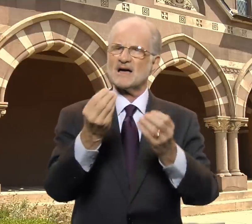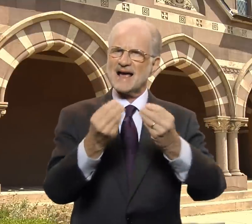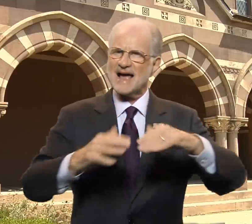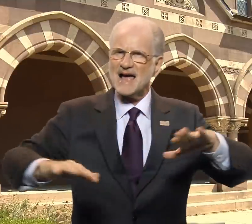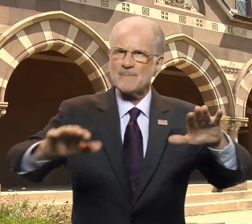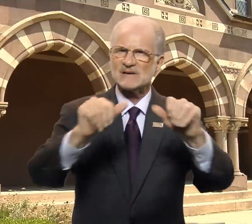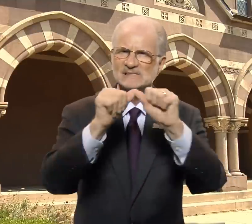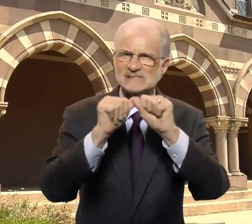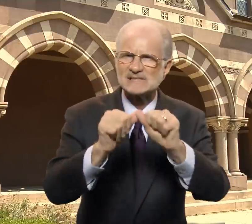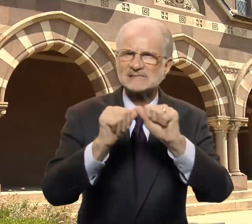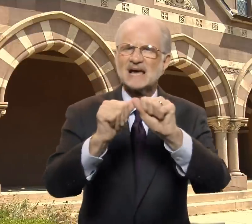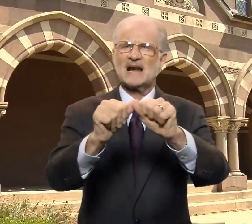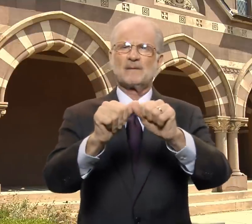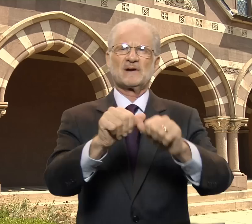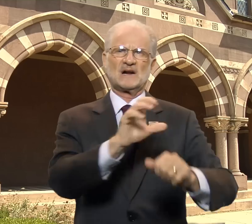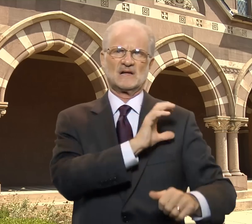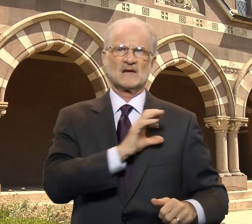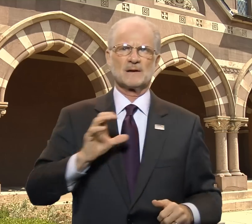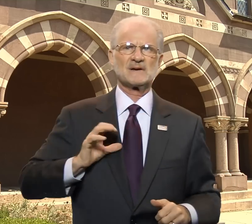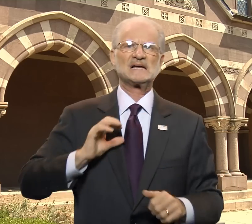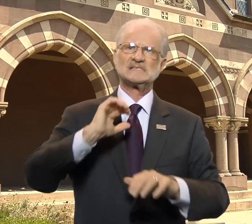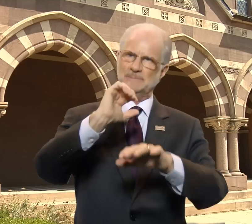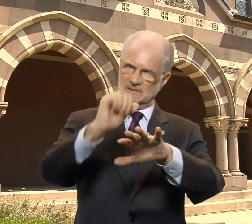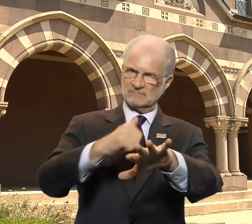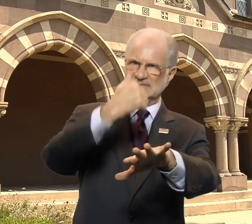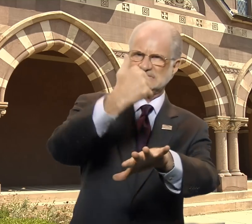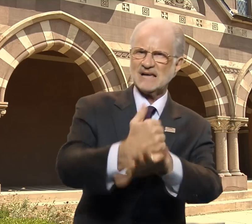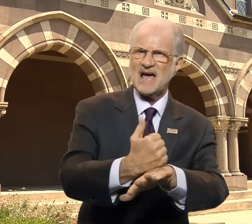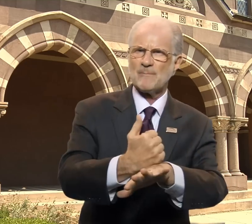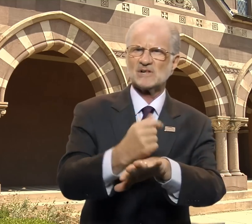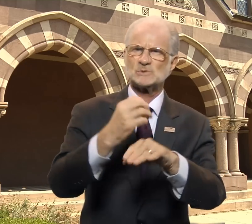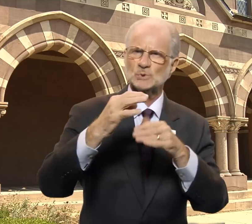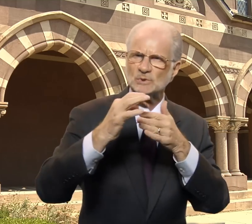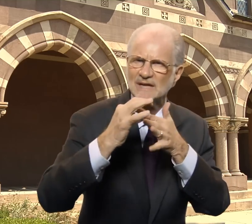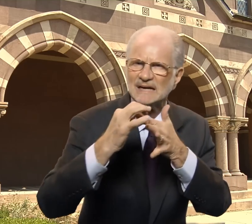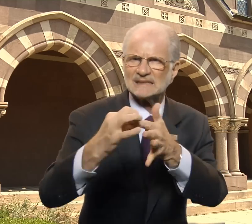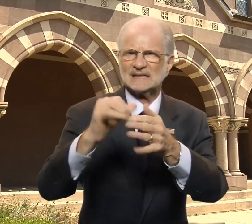A campus sustainability committee is being established